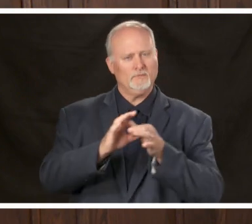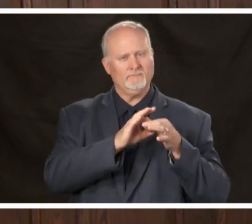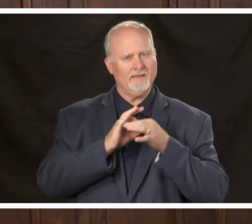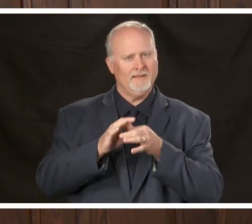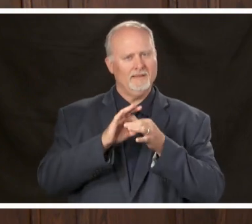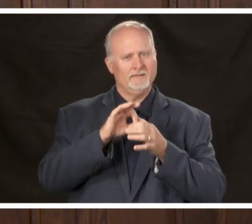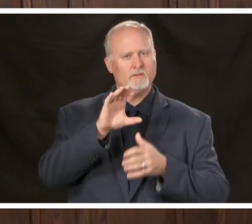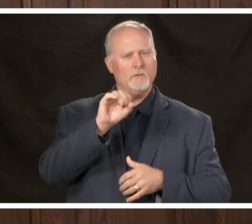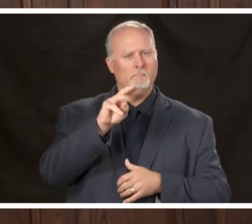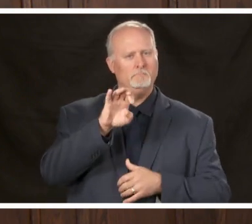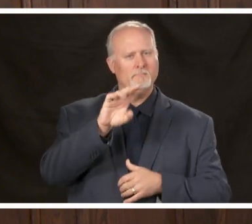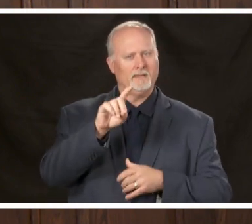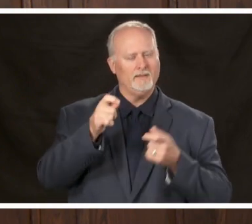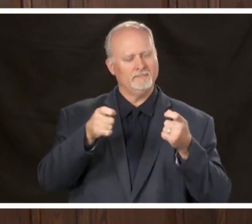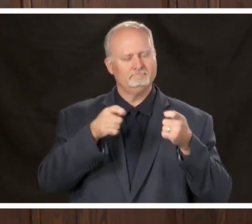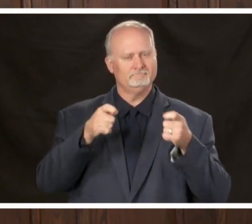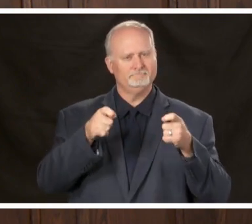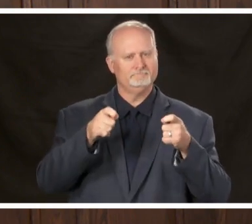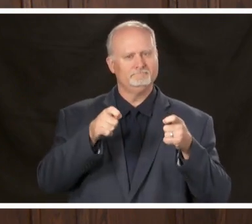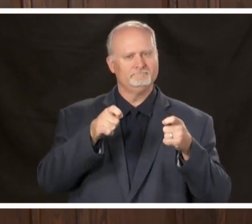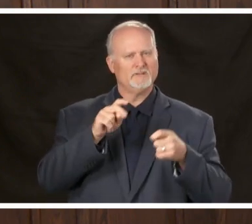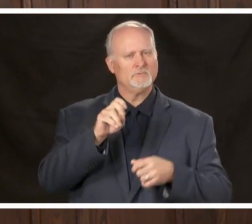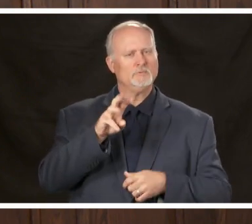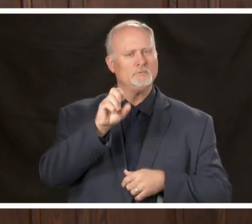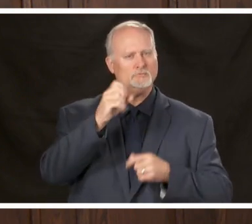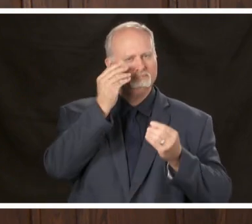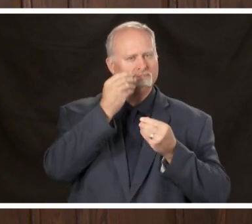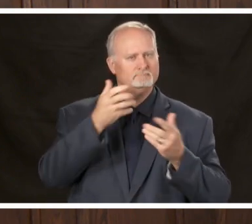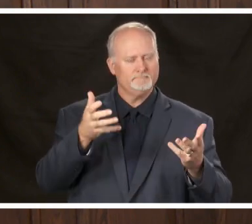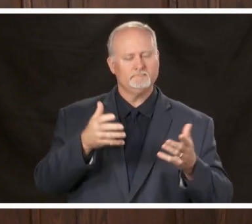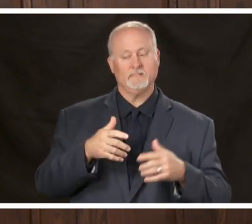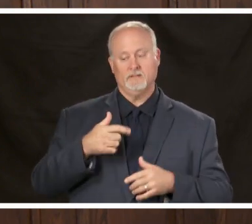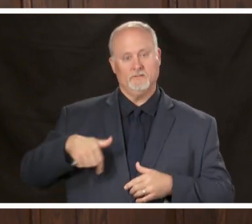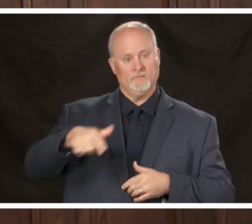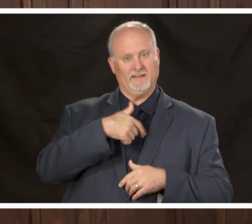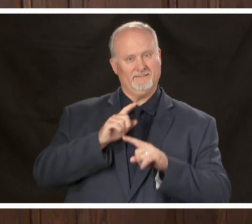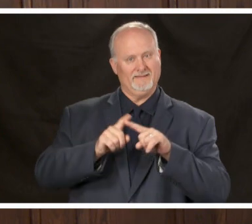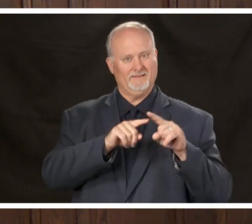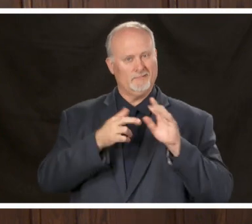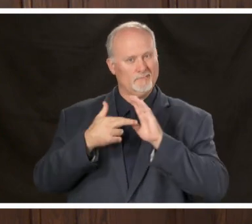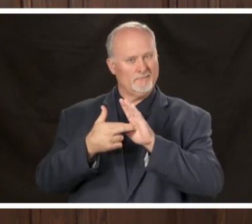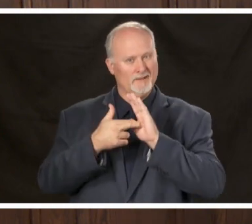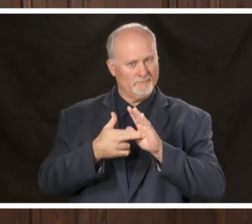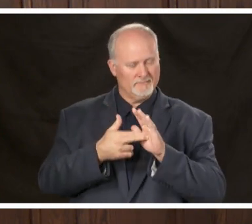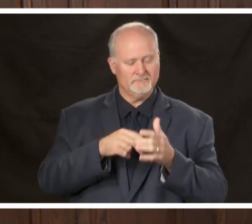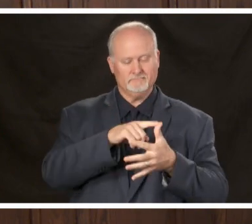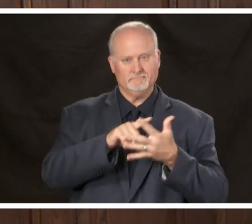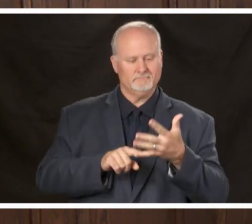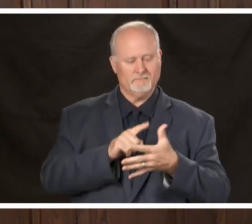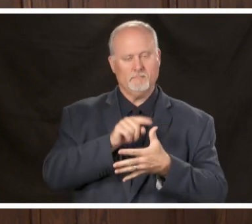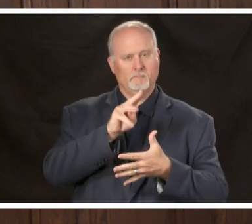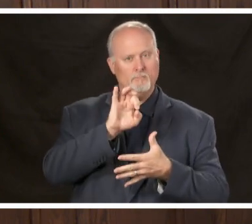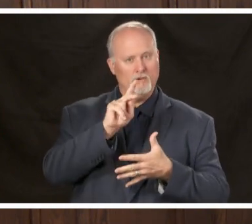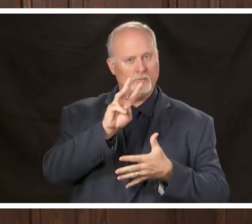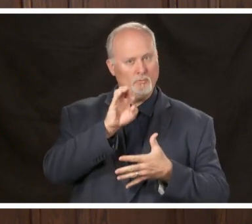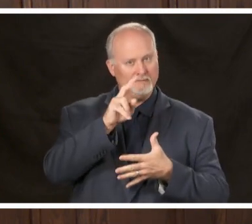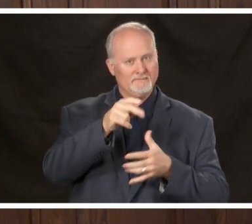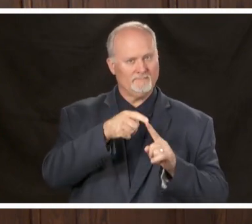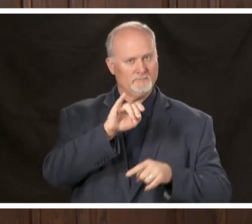news conference representatives from unified command who will be speaking today include Mark Wilson Jefferson County Health Officer